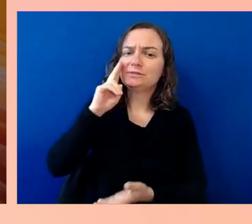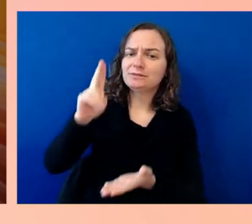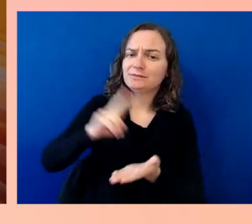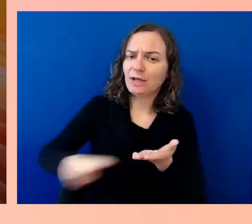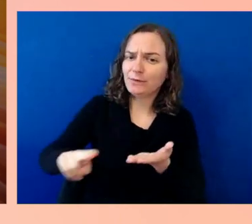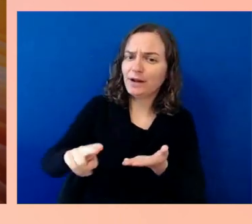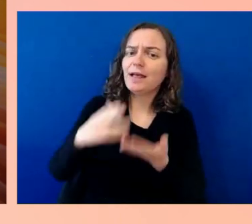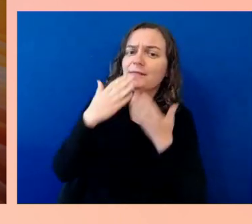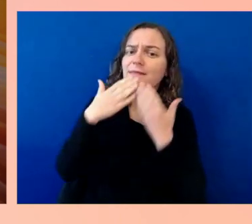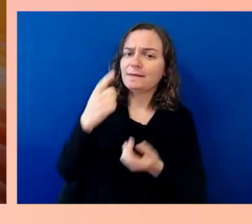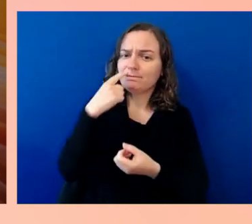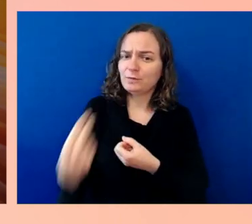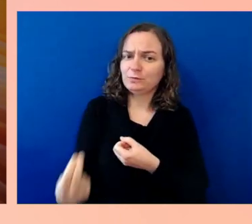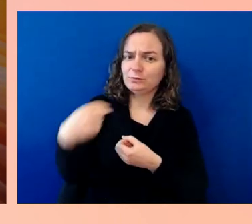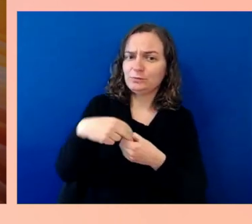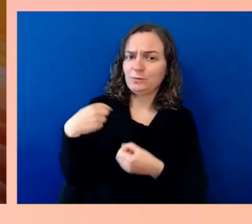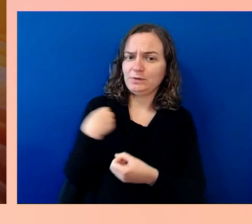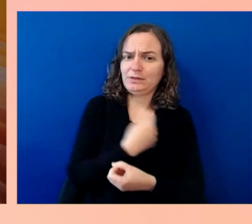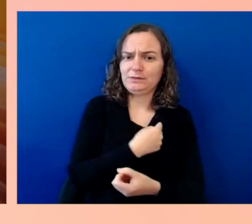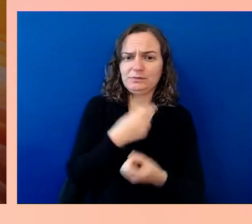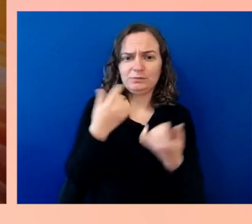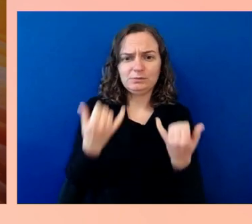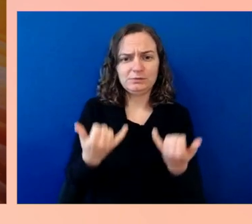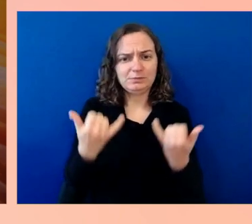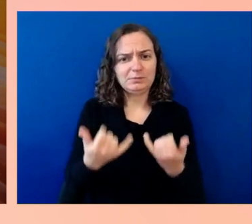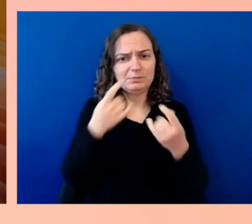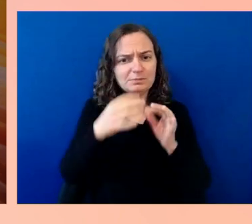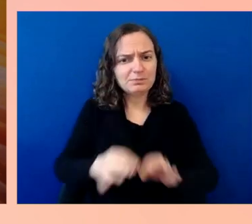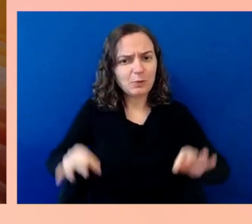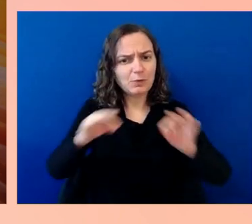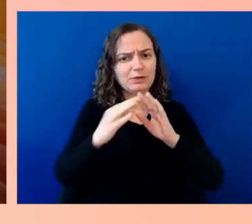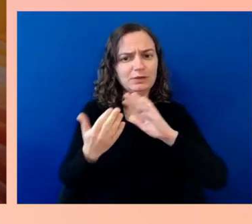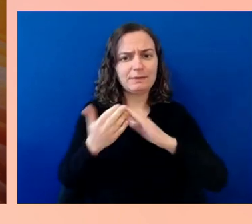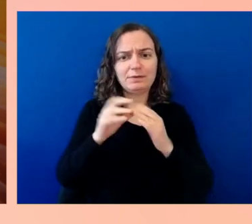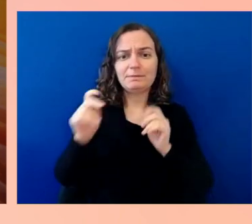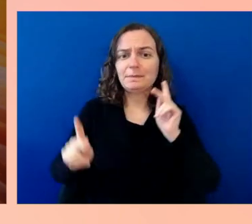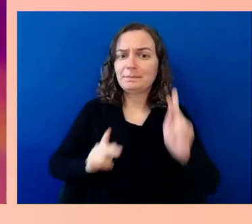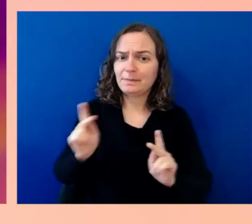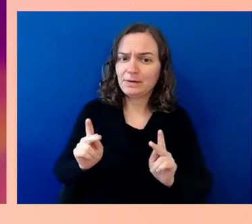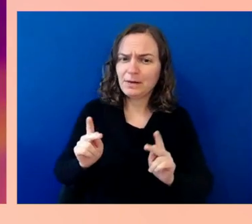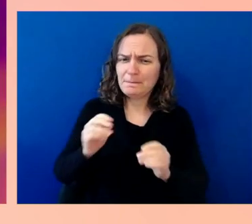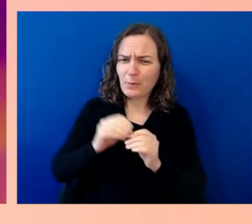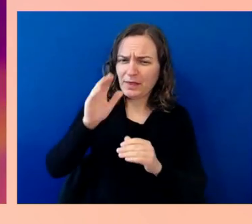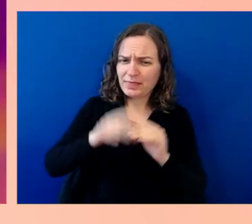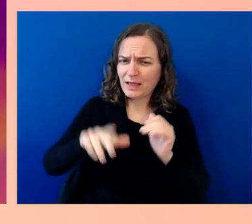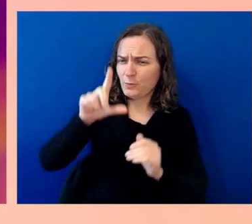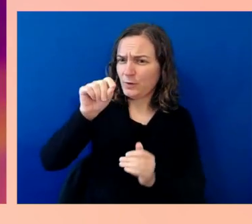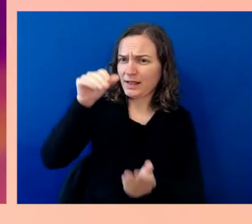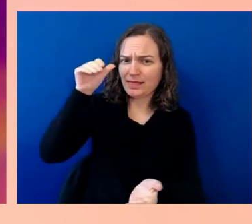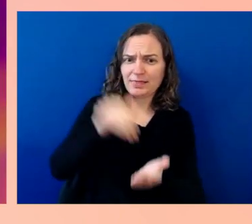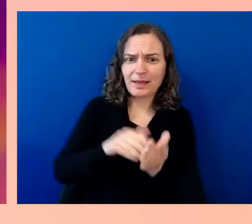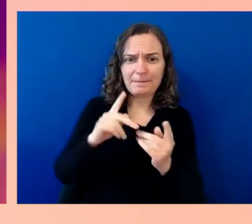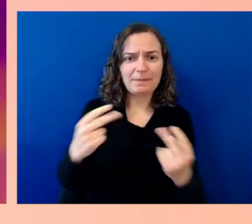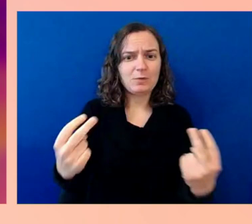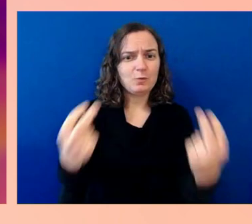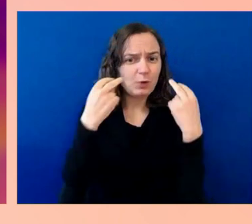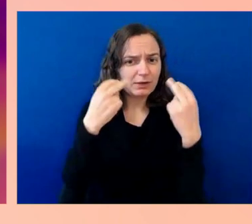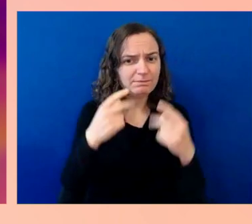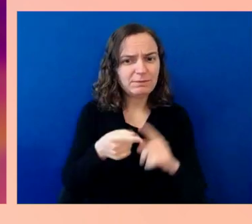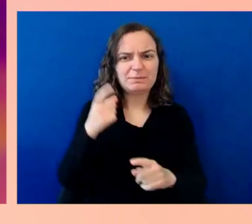more than 20,000 people from more than 100 countries around the world. At Microsoft, we often think and talk